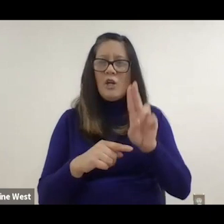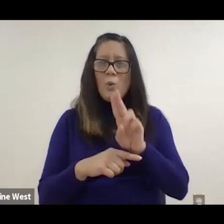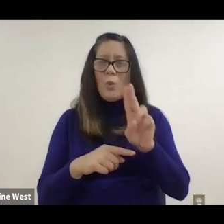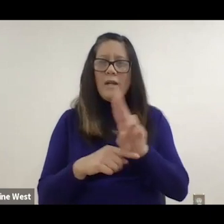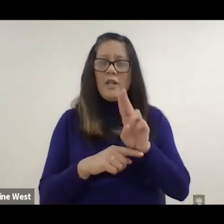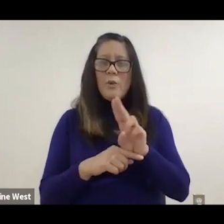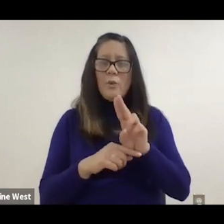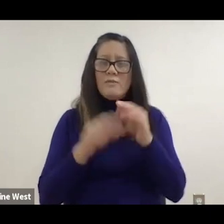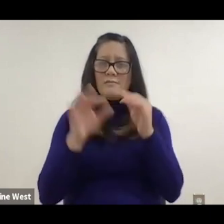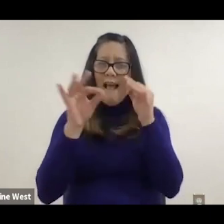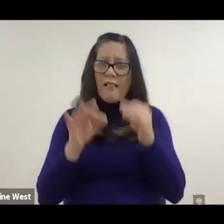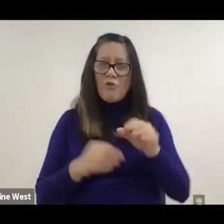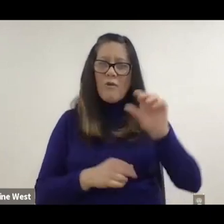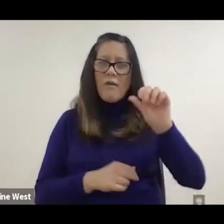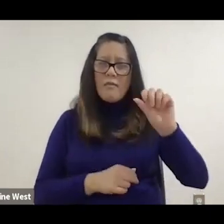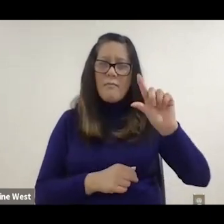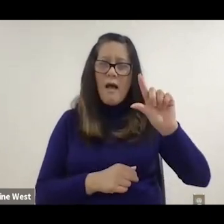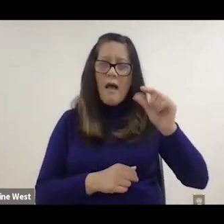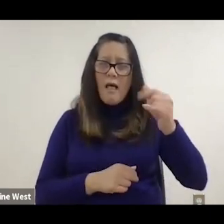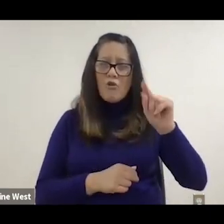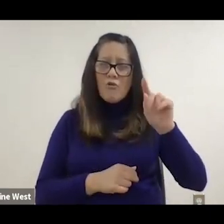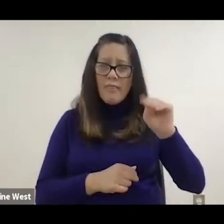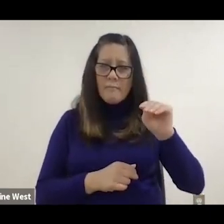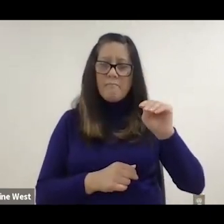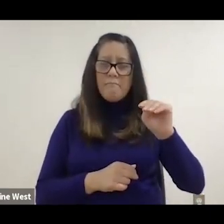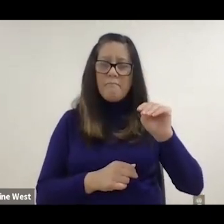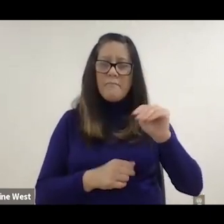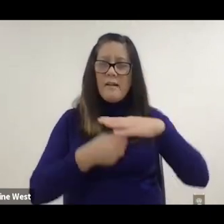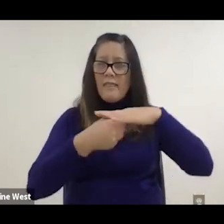you might do passively, but lowering the pressure in certain cells.